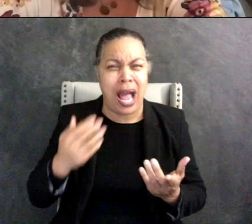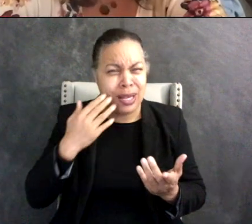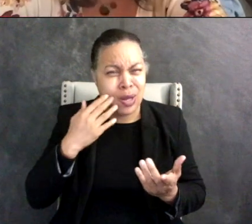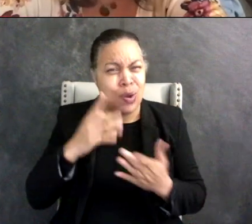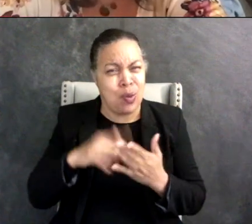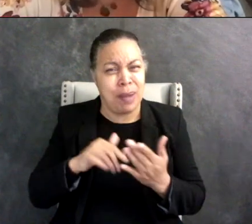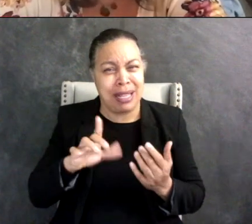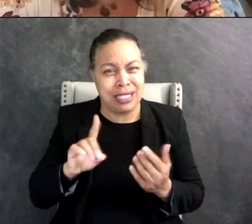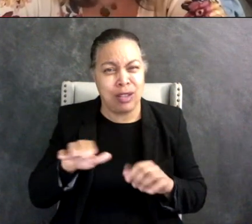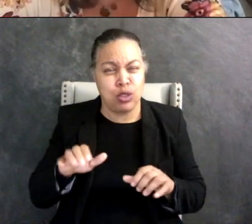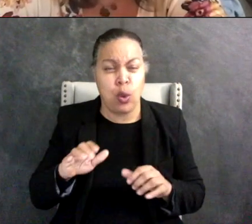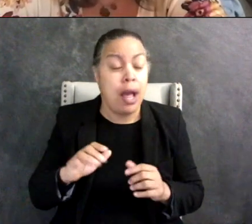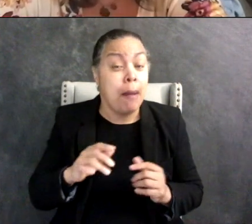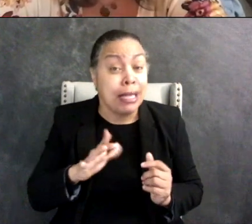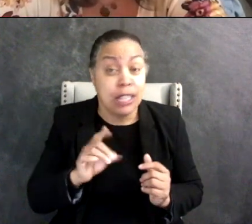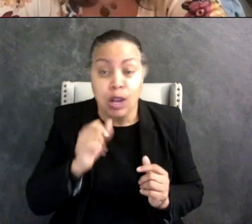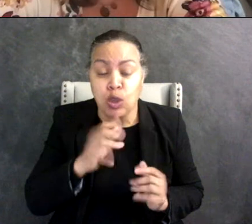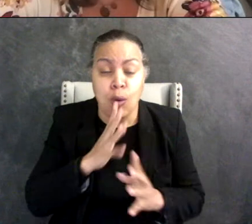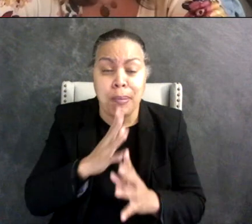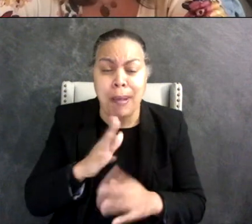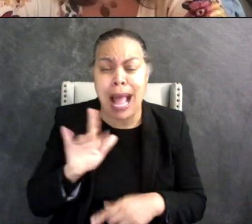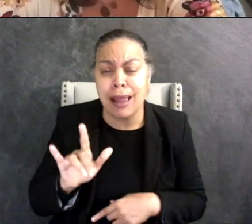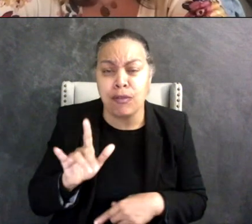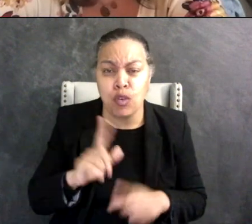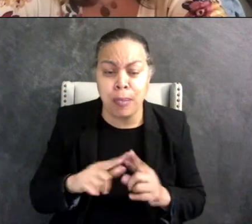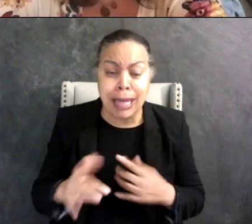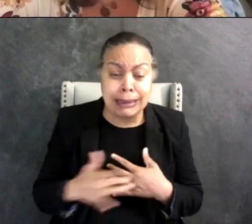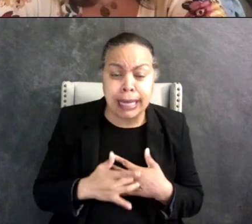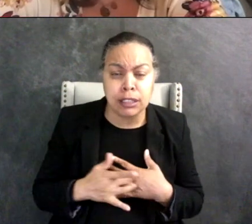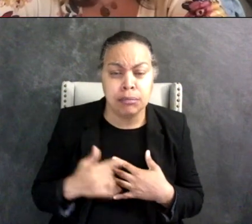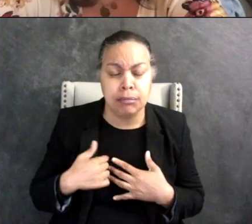to say the words I love you, don't let the world tell you that because your child doesn't present